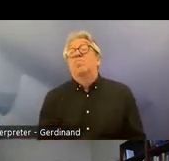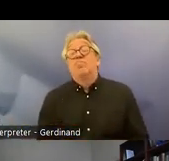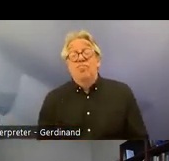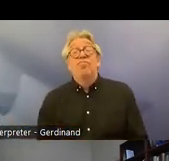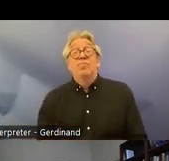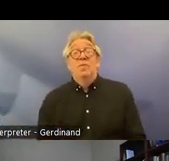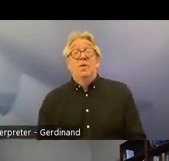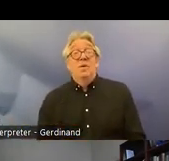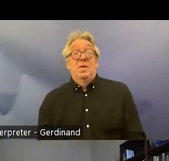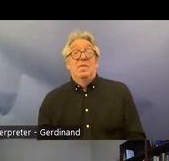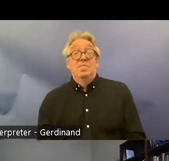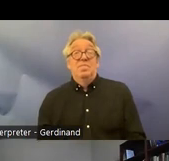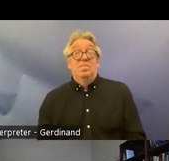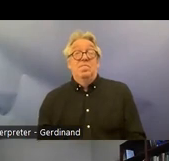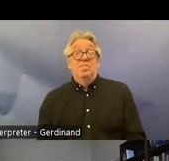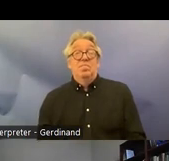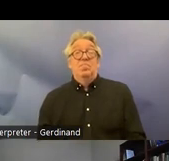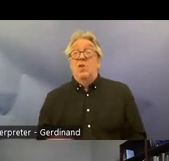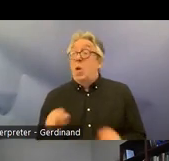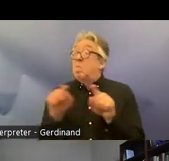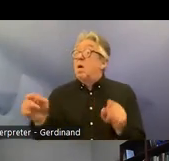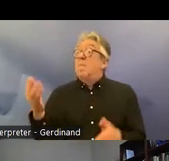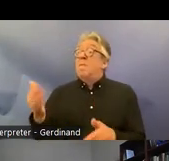certainly still room for improvement and where the committee has criticized us